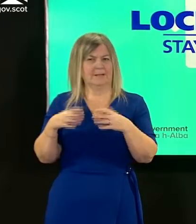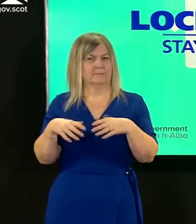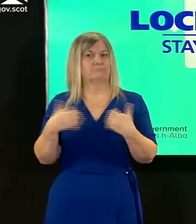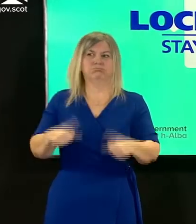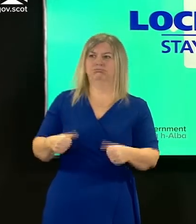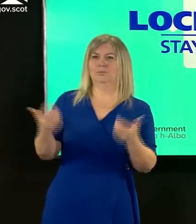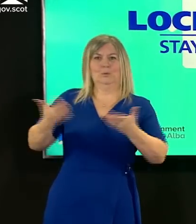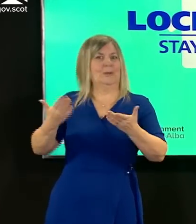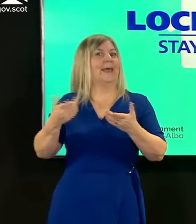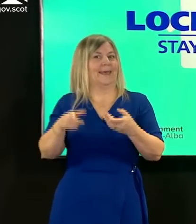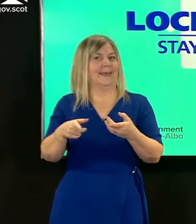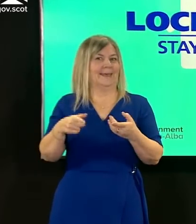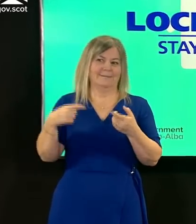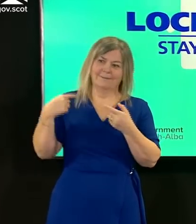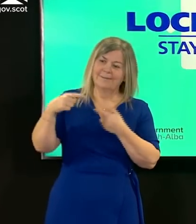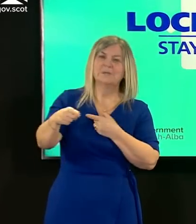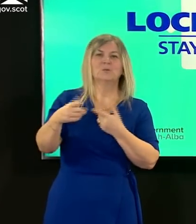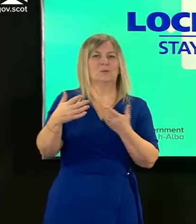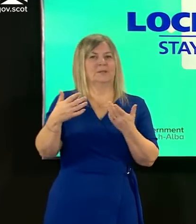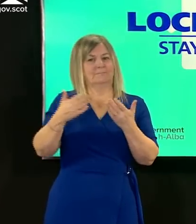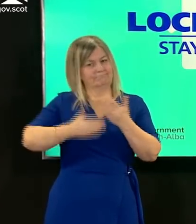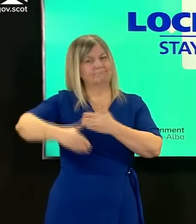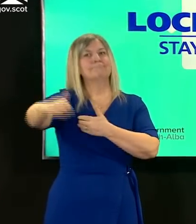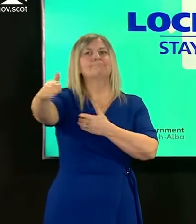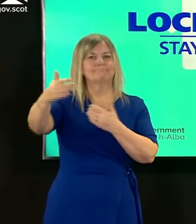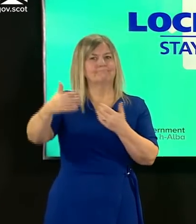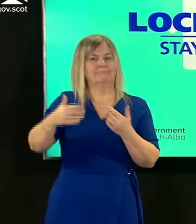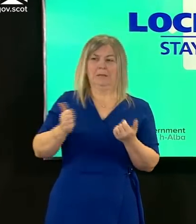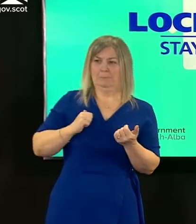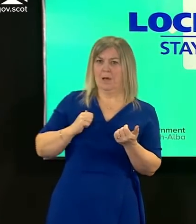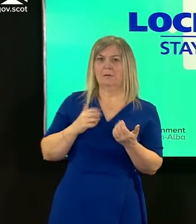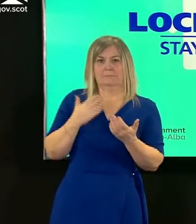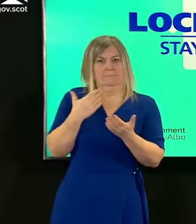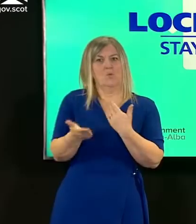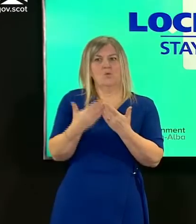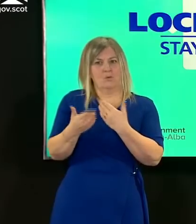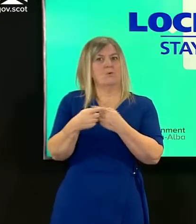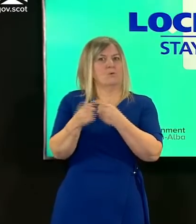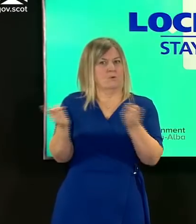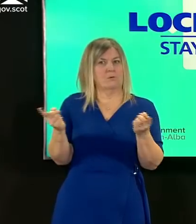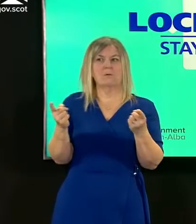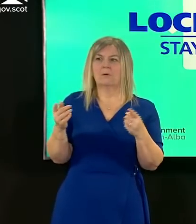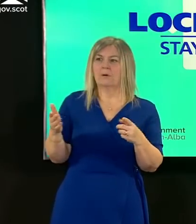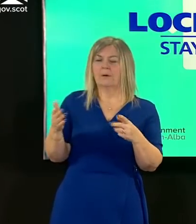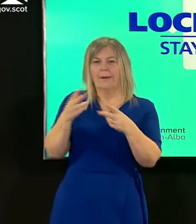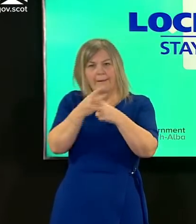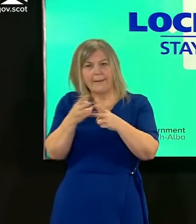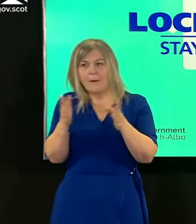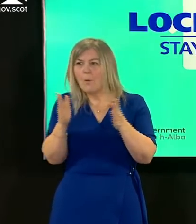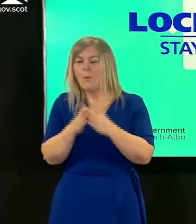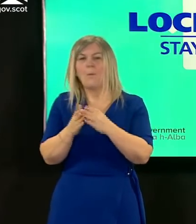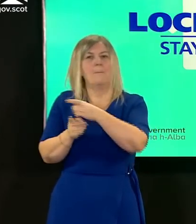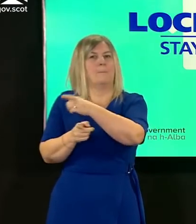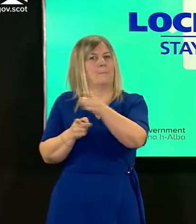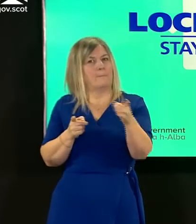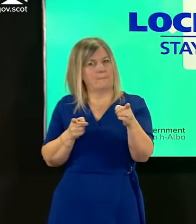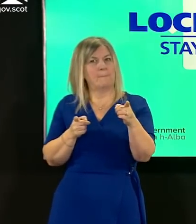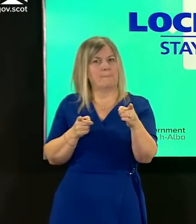that from this week onwards i expect to see all care home providers applying the guidance